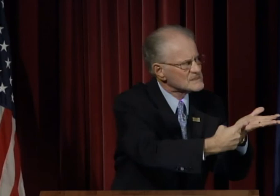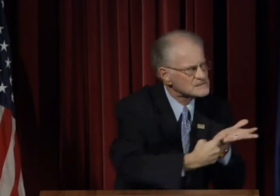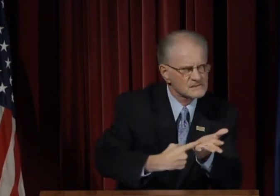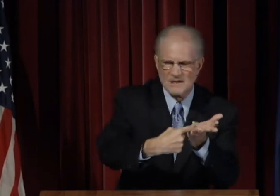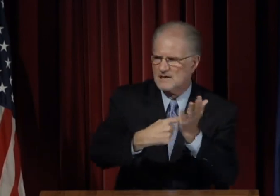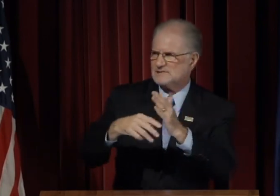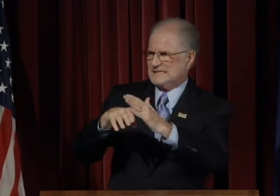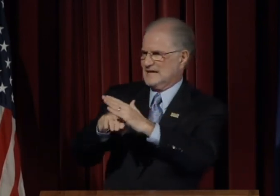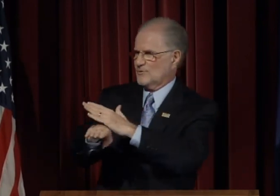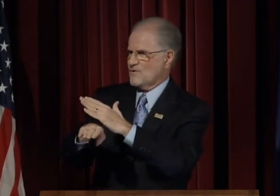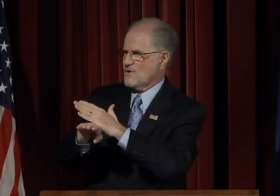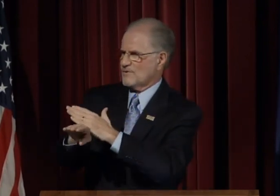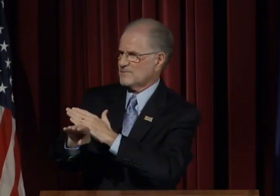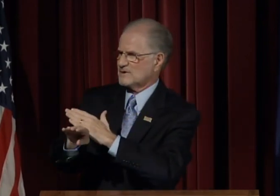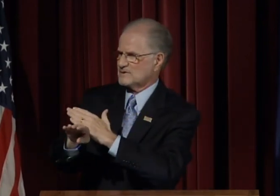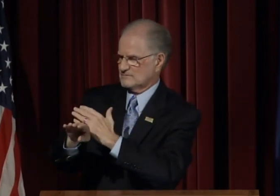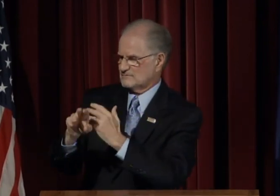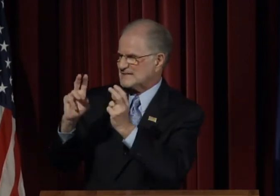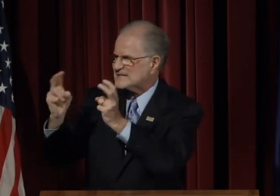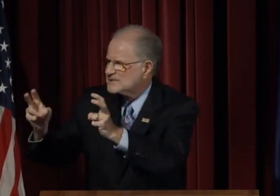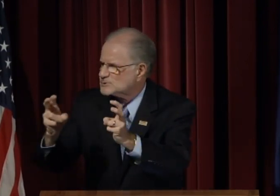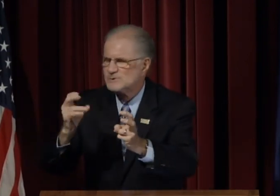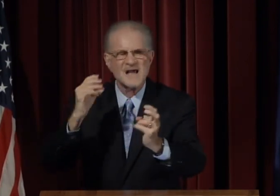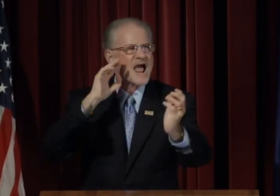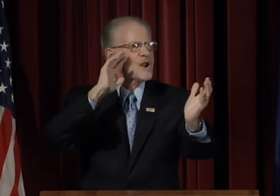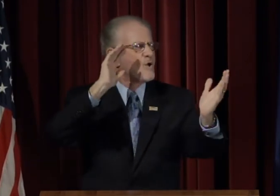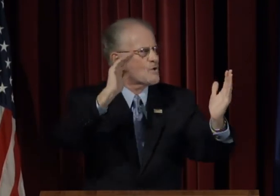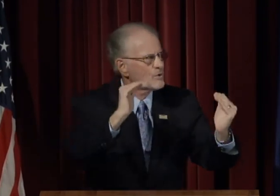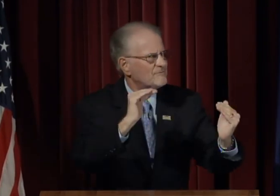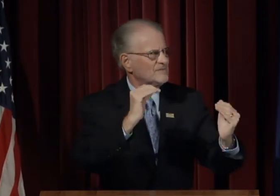to discuss enrollment issues and hopefully inspire